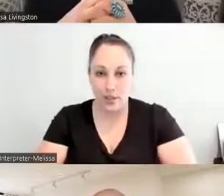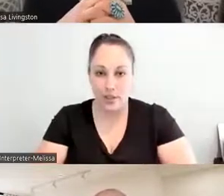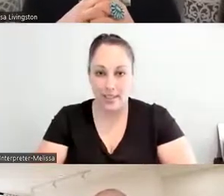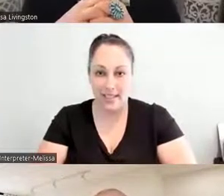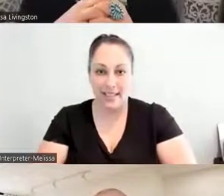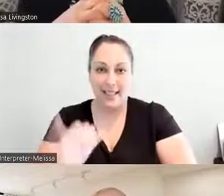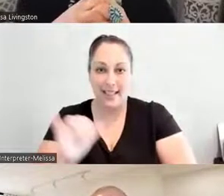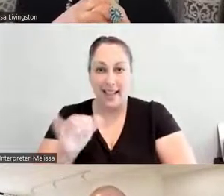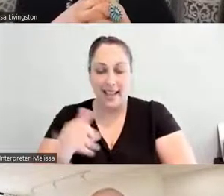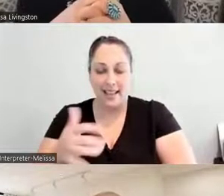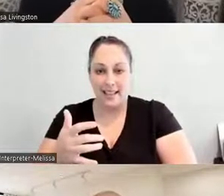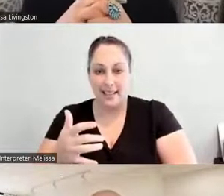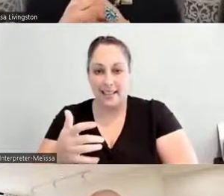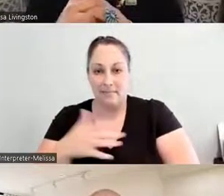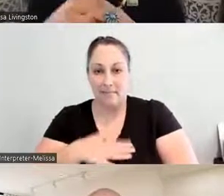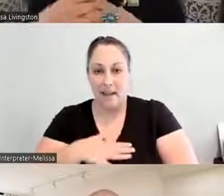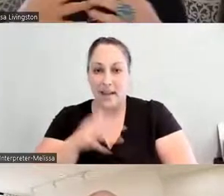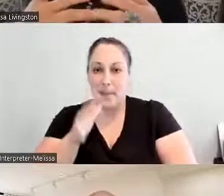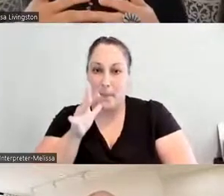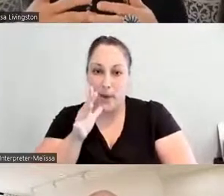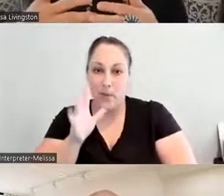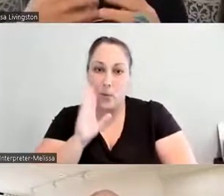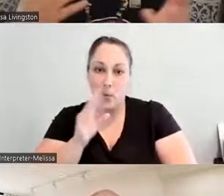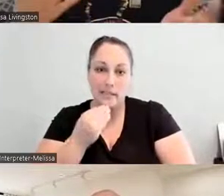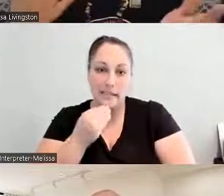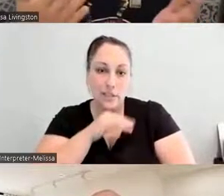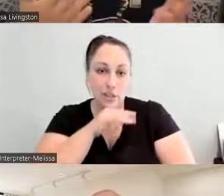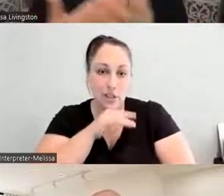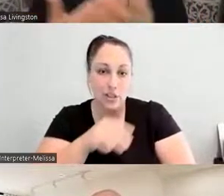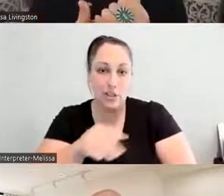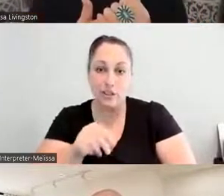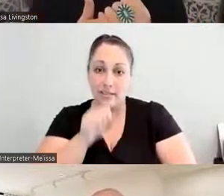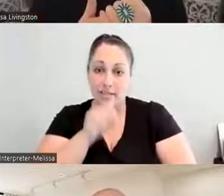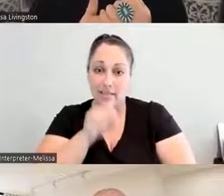And so that is also facilitation of, like, you know, what are we